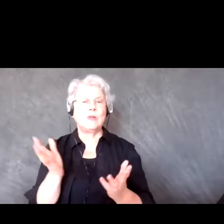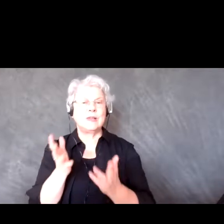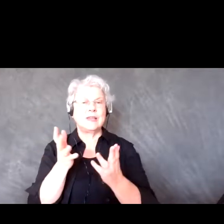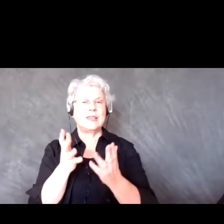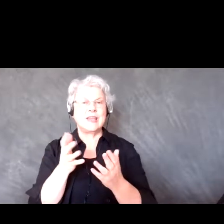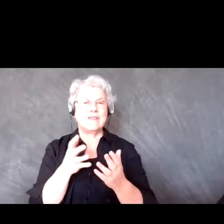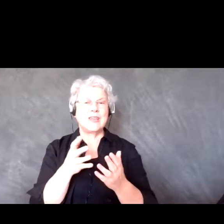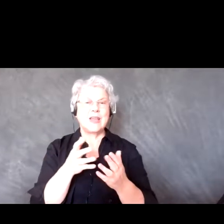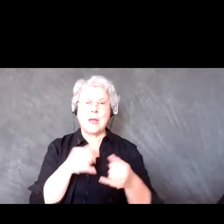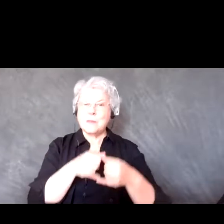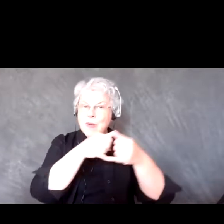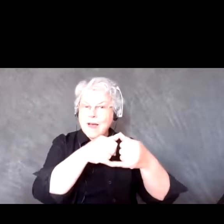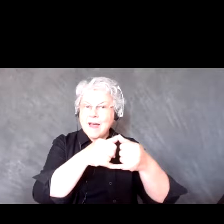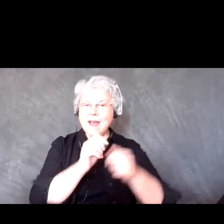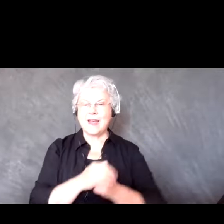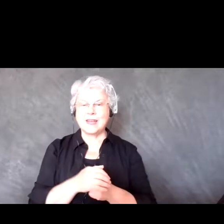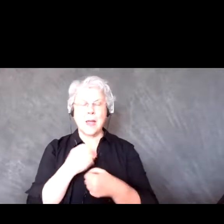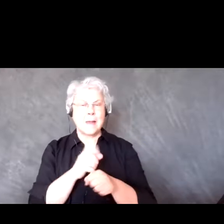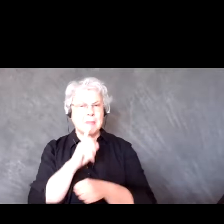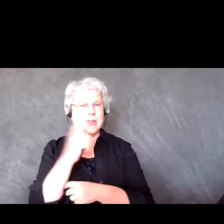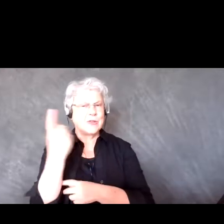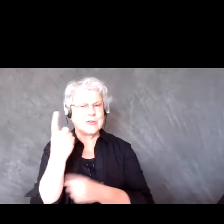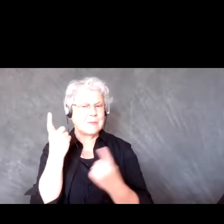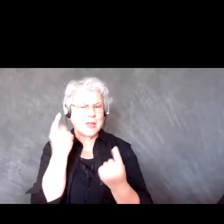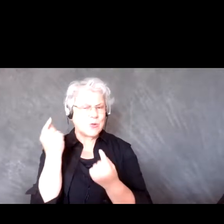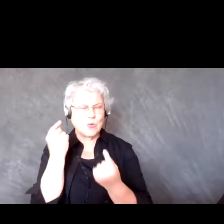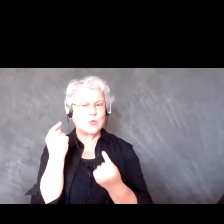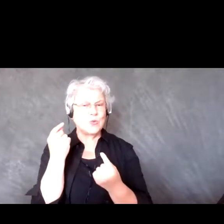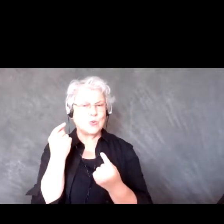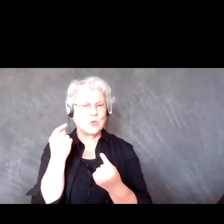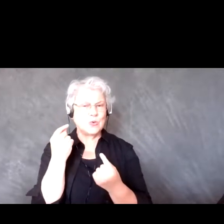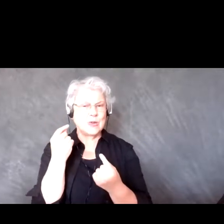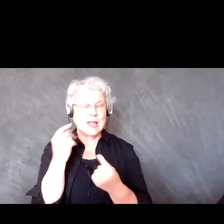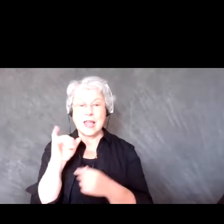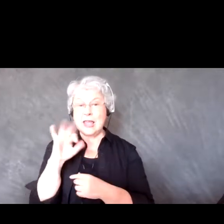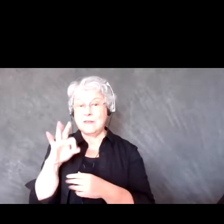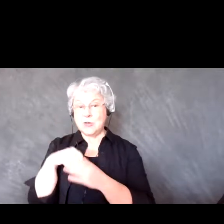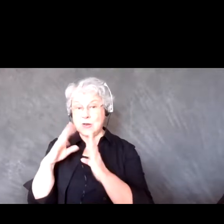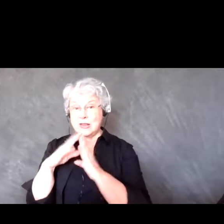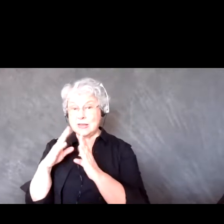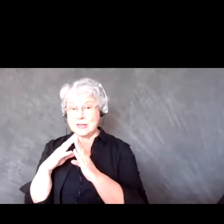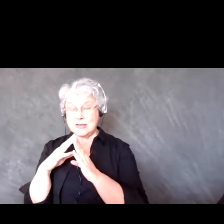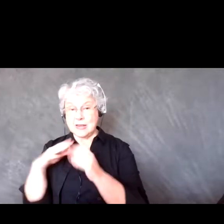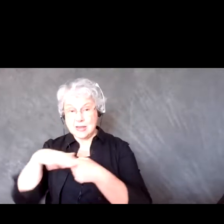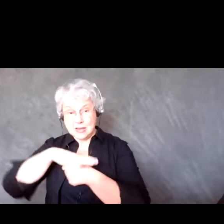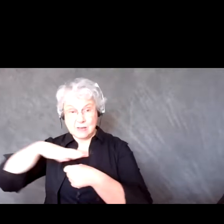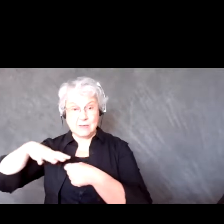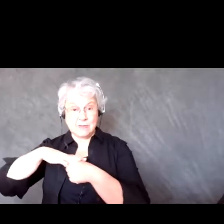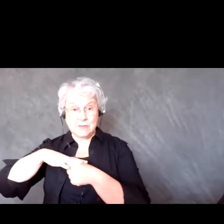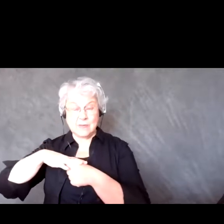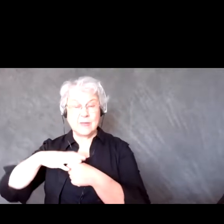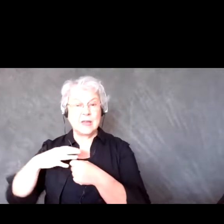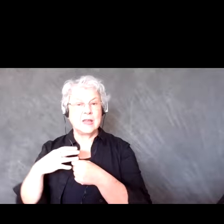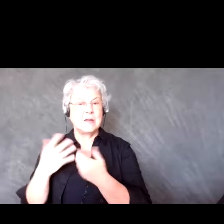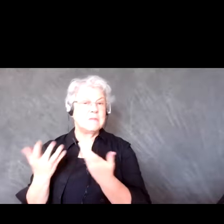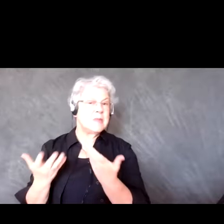always making sure something is done, you know, if you're in an urban setting, getting skip the